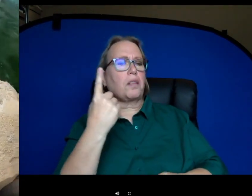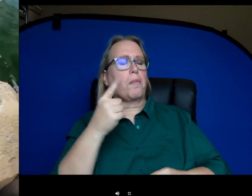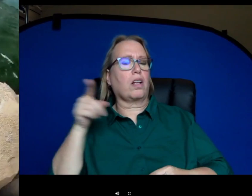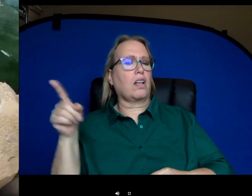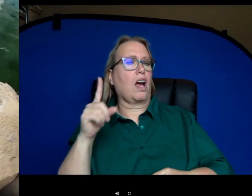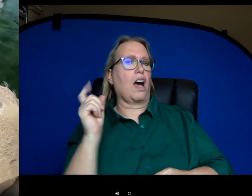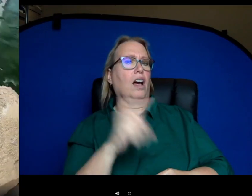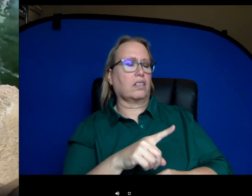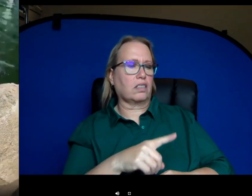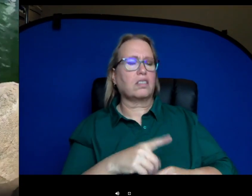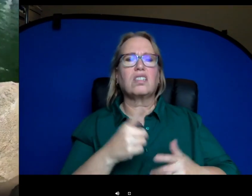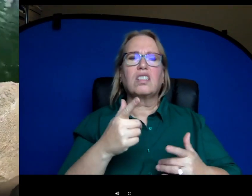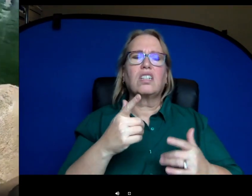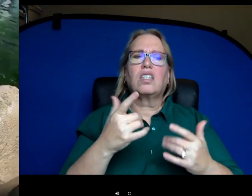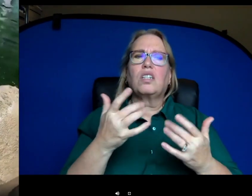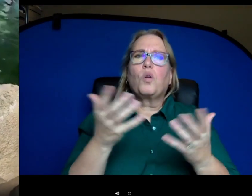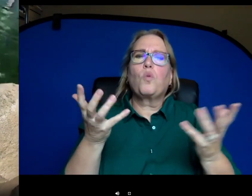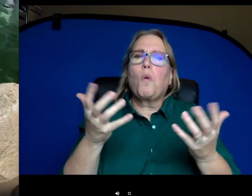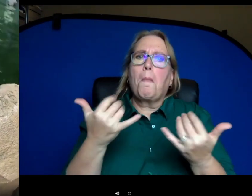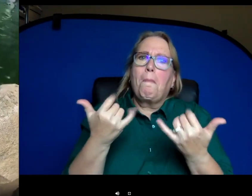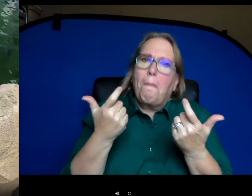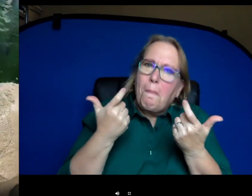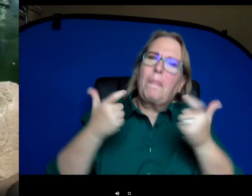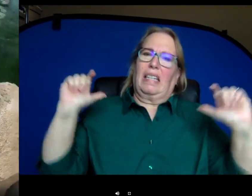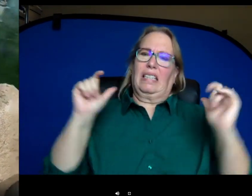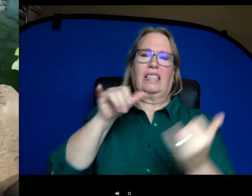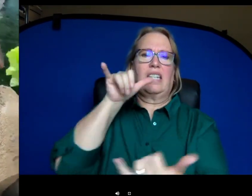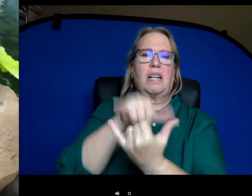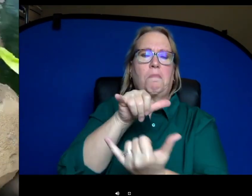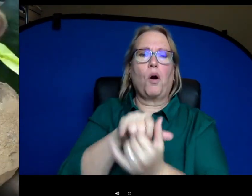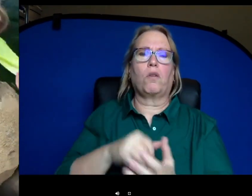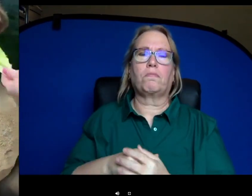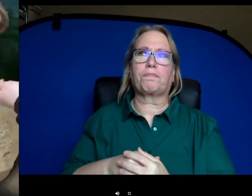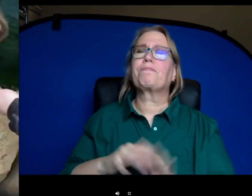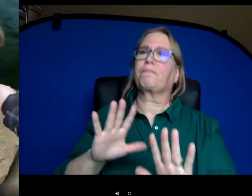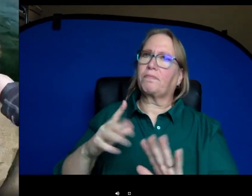the largest a hippo can get?" I've had some crazy numbers saying that hippos